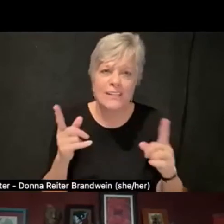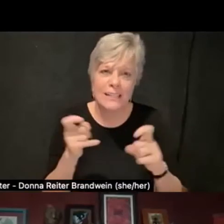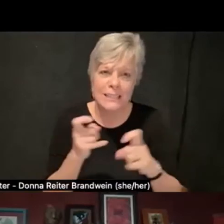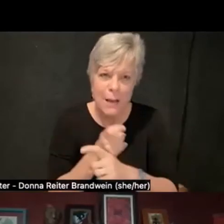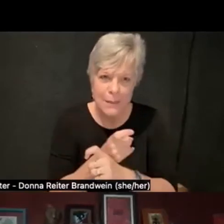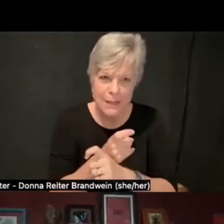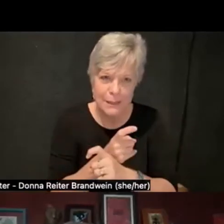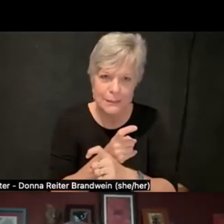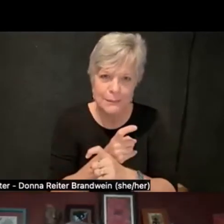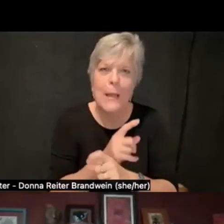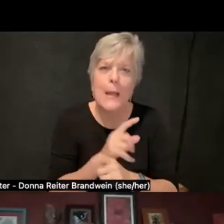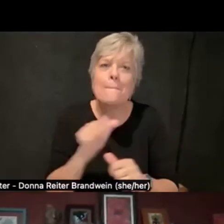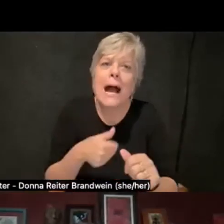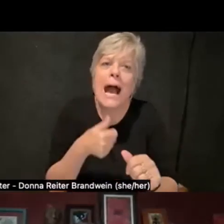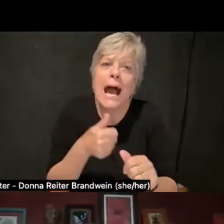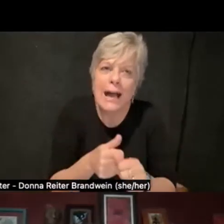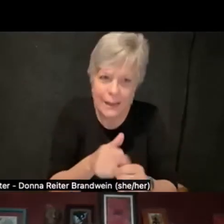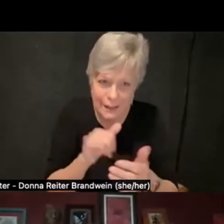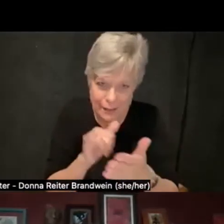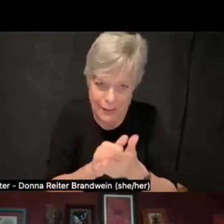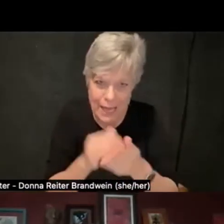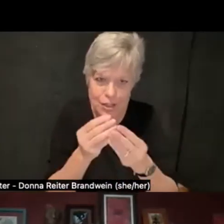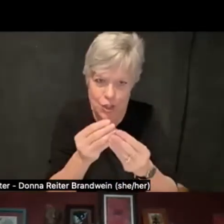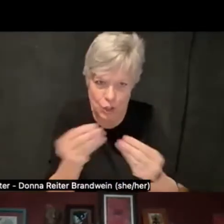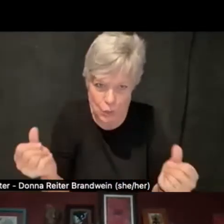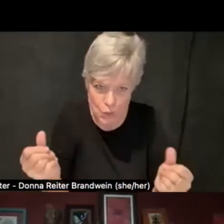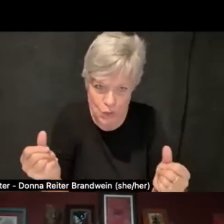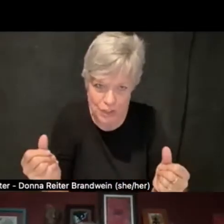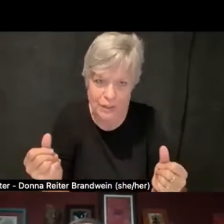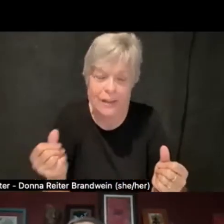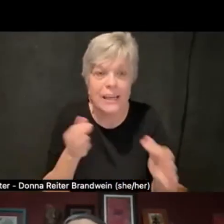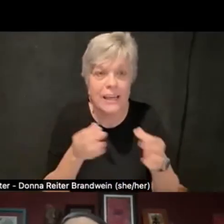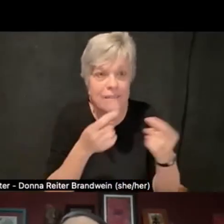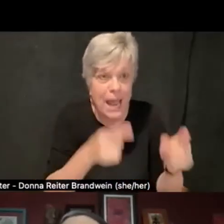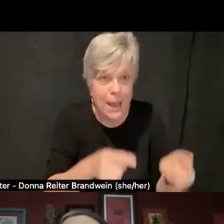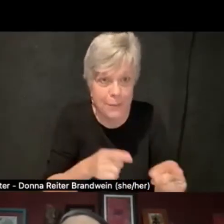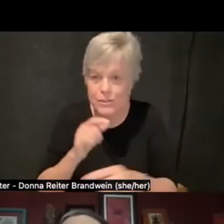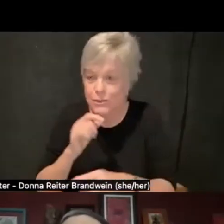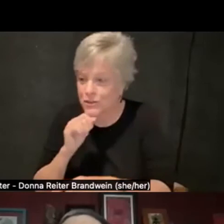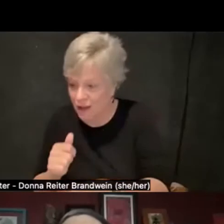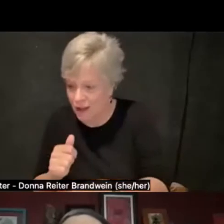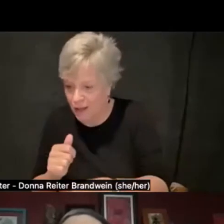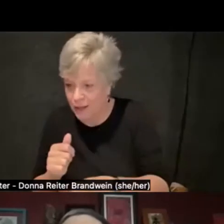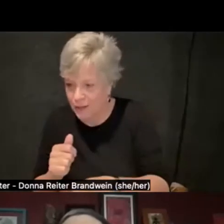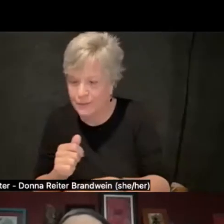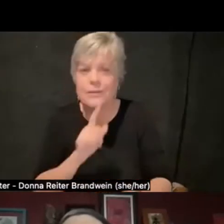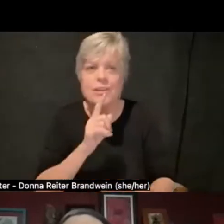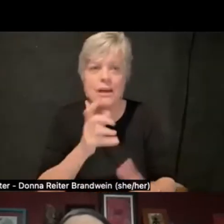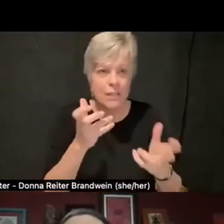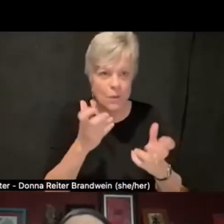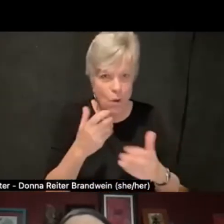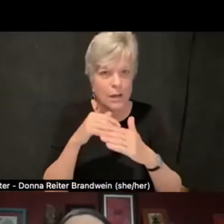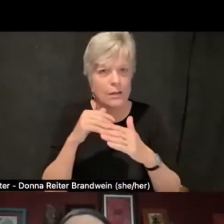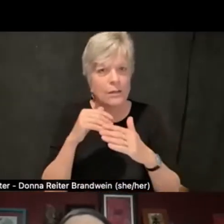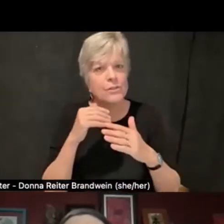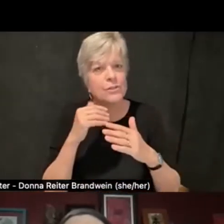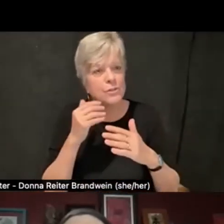that may lead to that solution being realized or not. So you definitely want to go into it with vigor and passion,